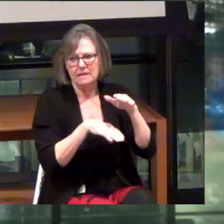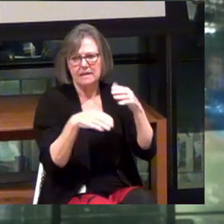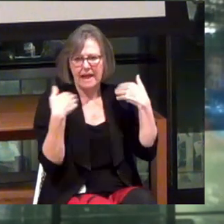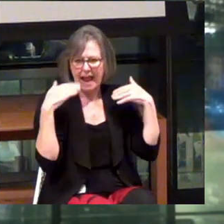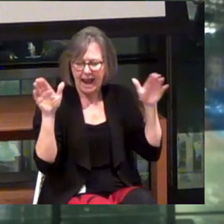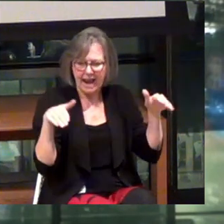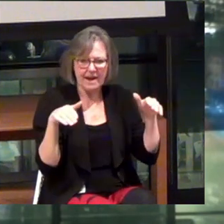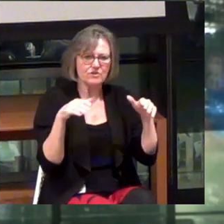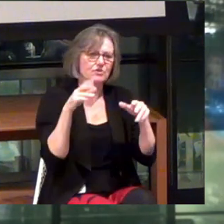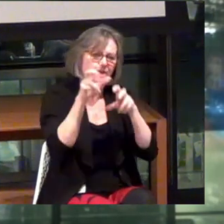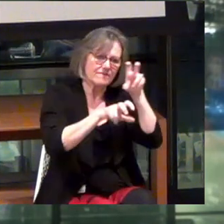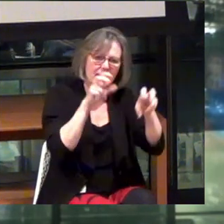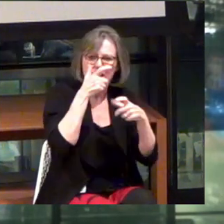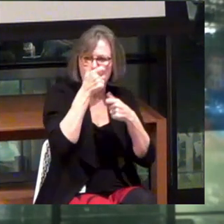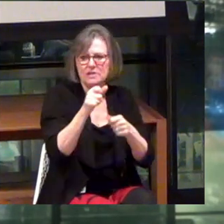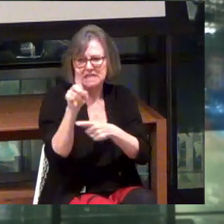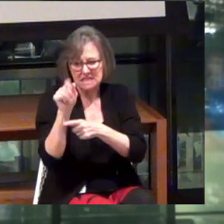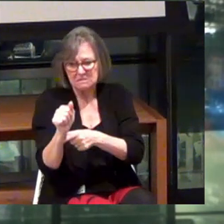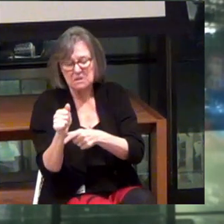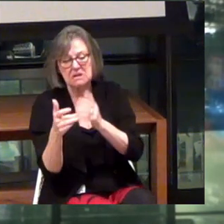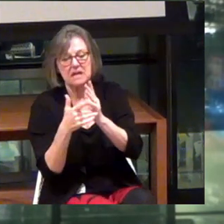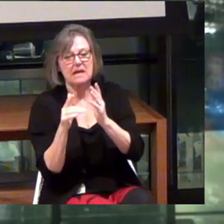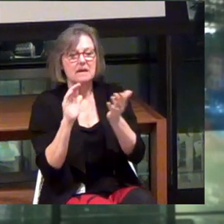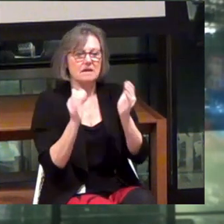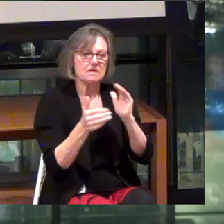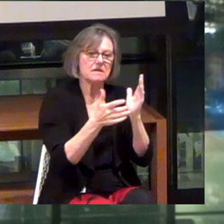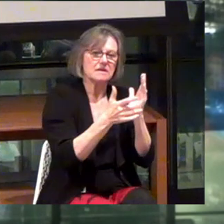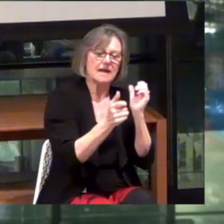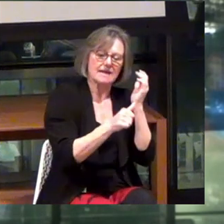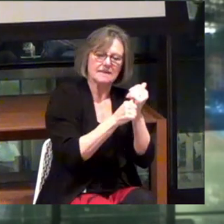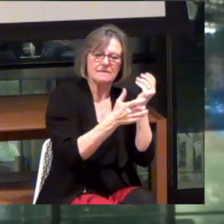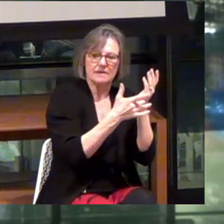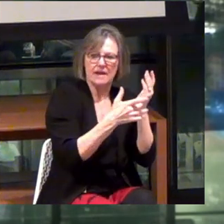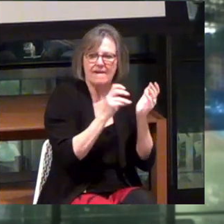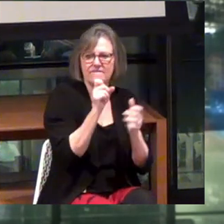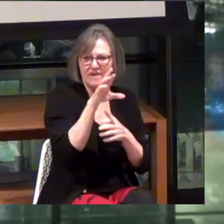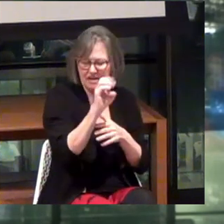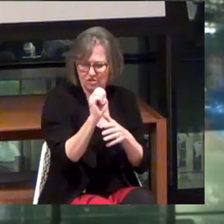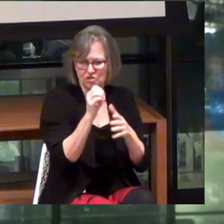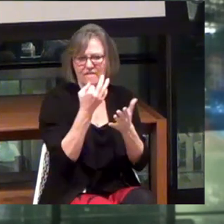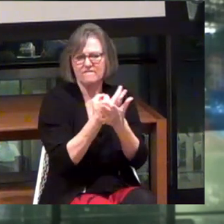investors interested in disability tech, or assistive technology. And venture funds as well.